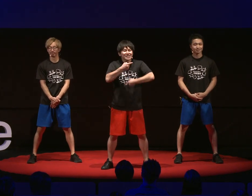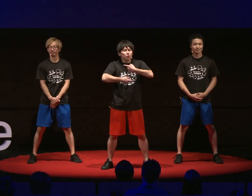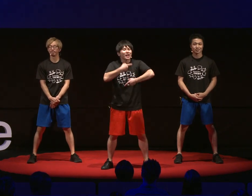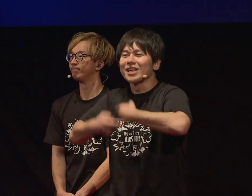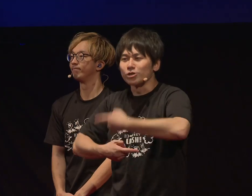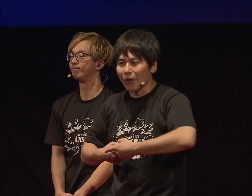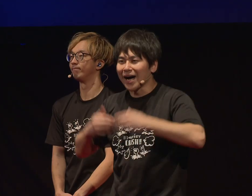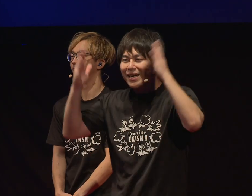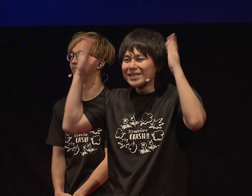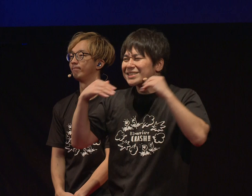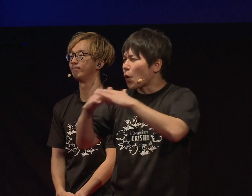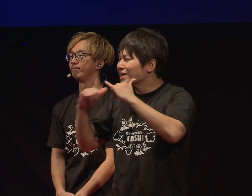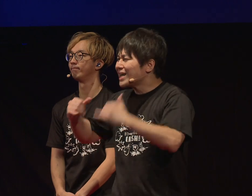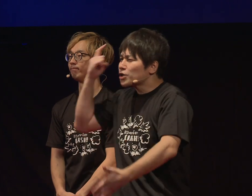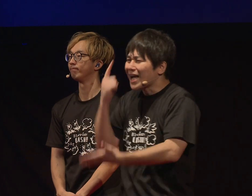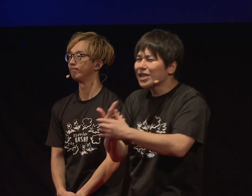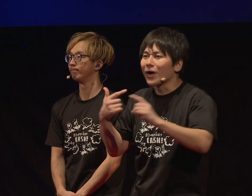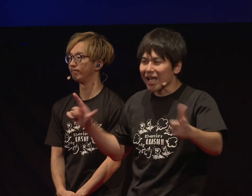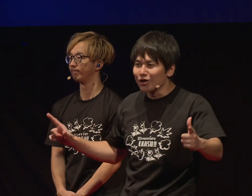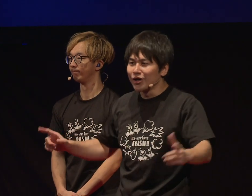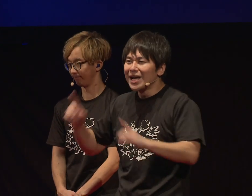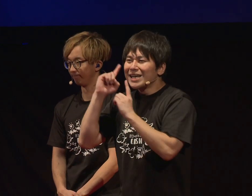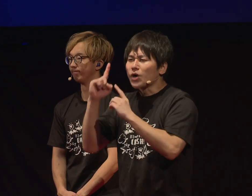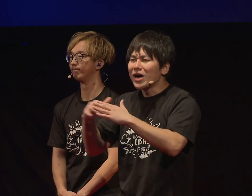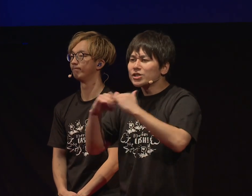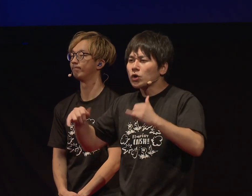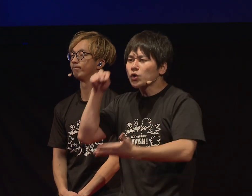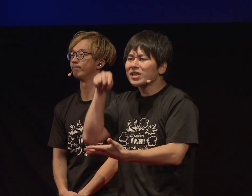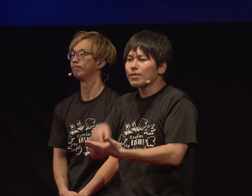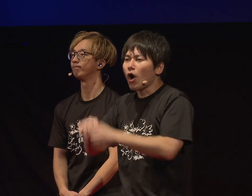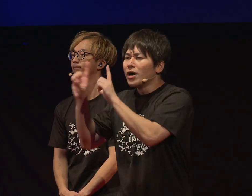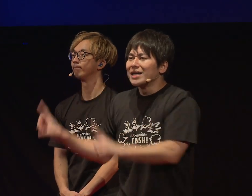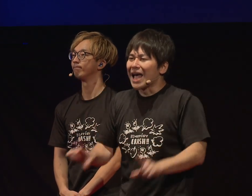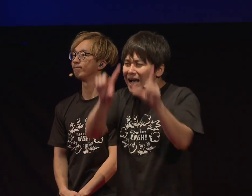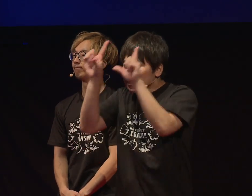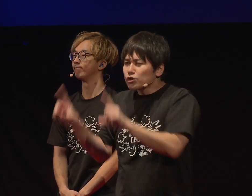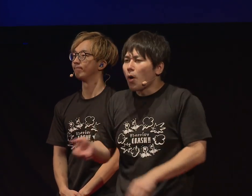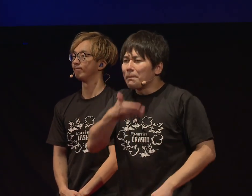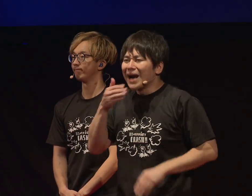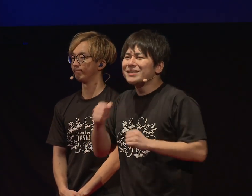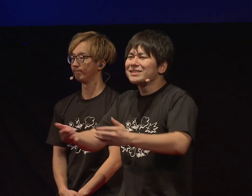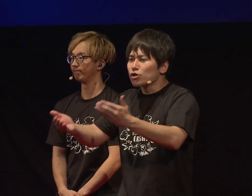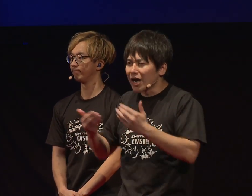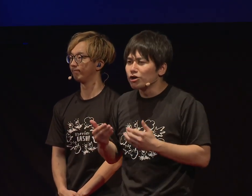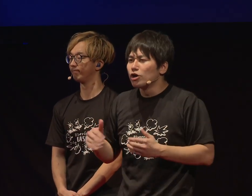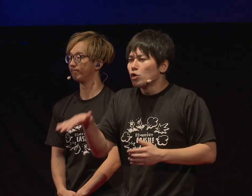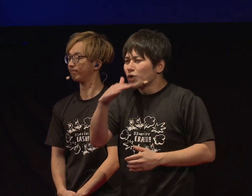but it's not just for people who can't hear, it also makes life more convenient for those who can hear.